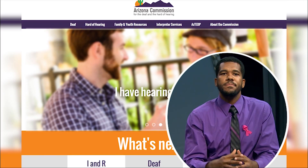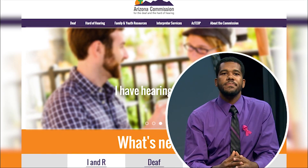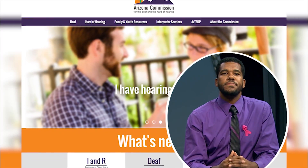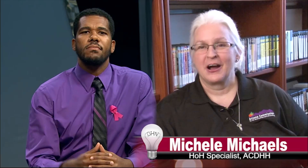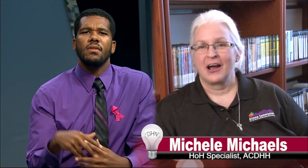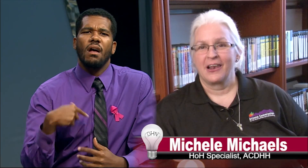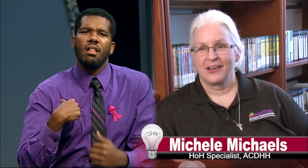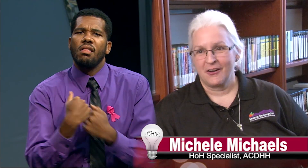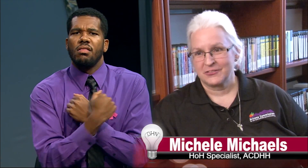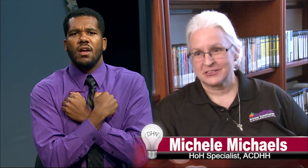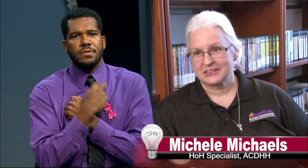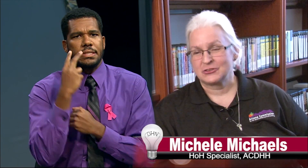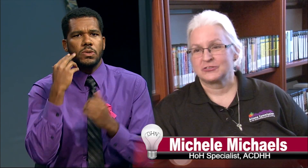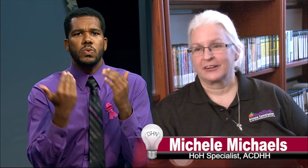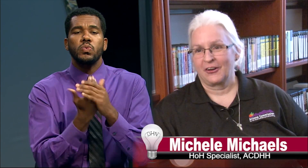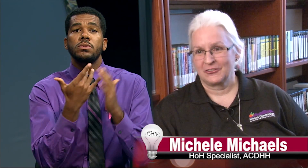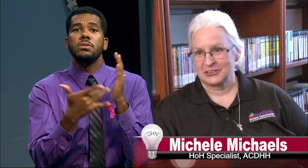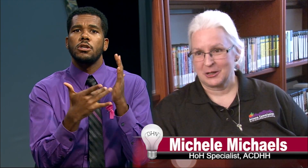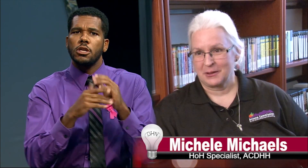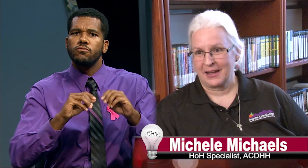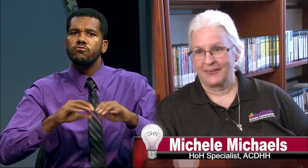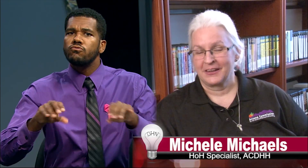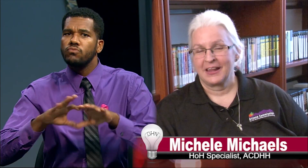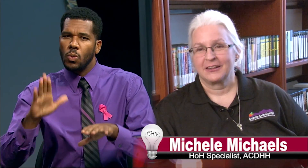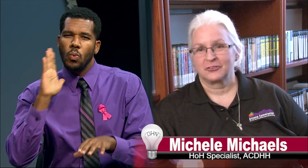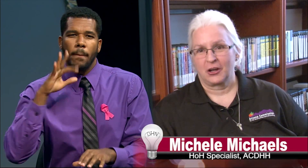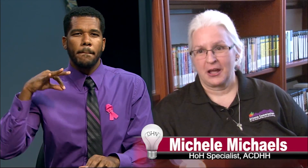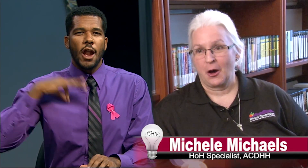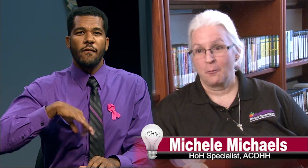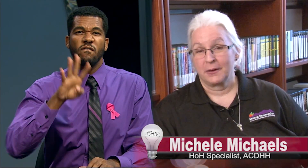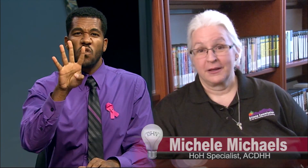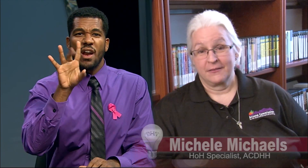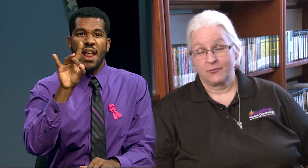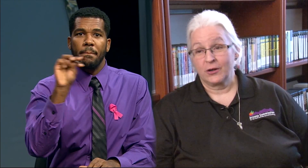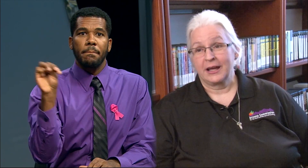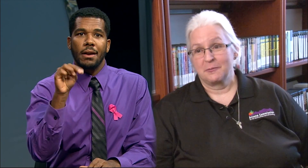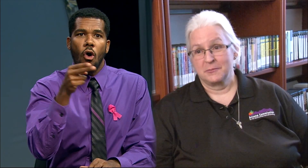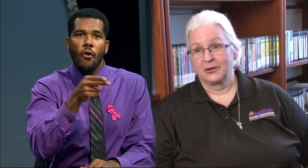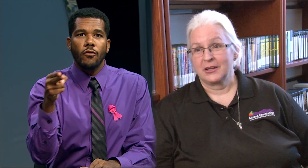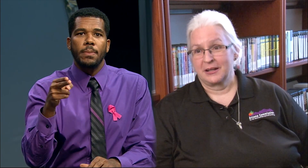Michele: “I love to see new technology coming out that is going to benefit the 48 million